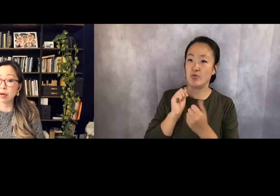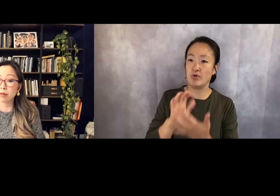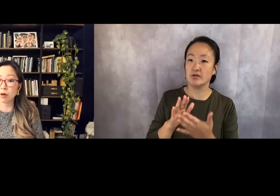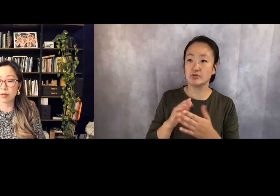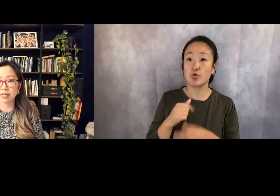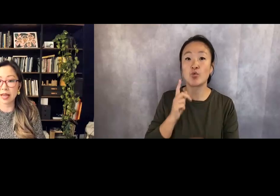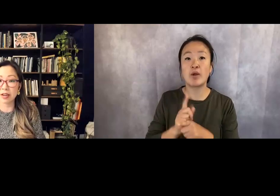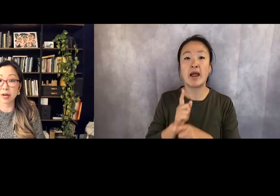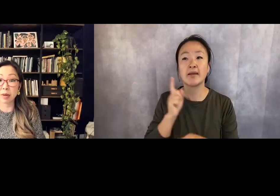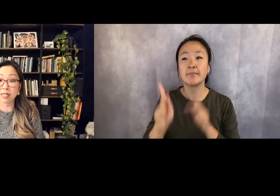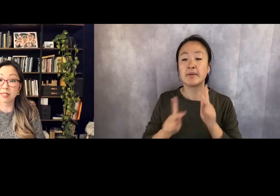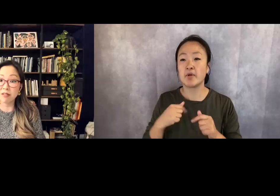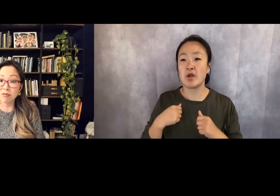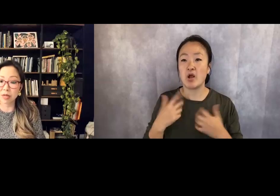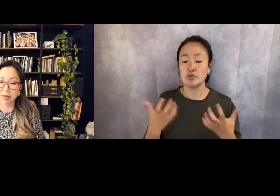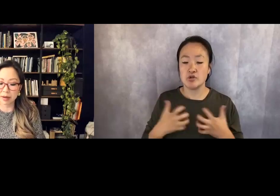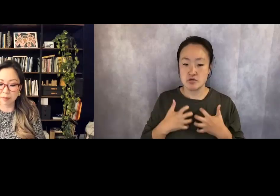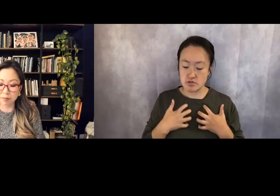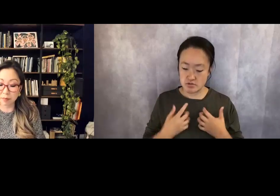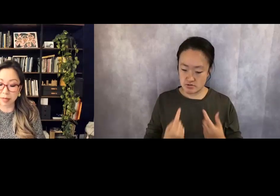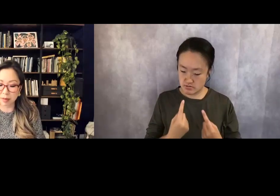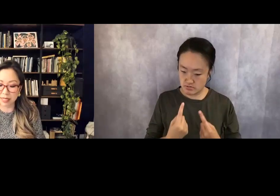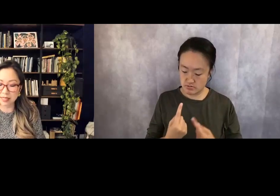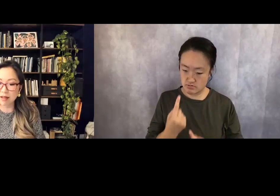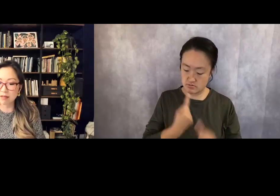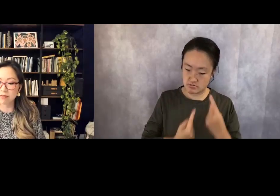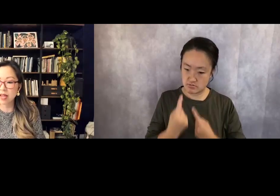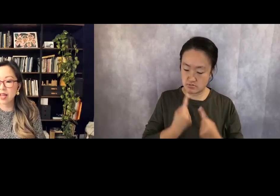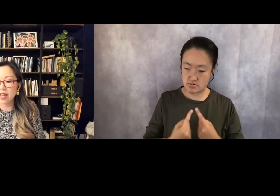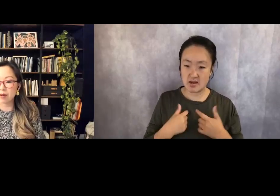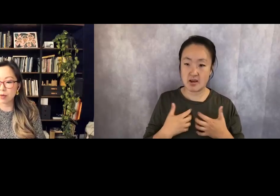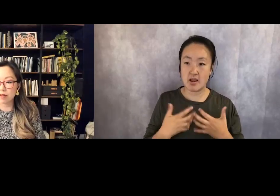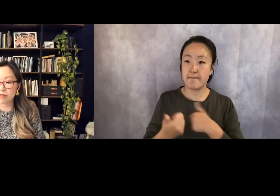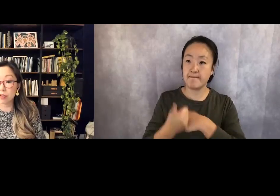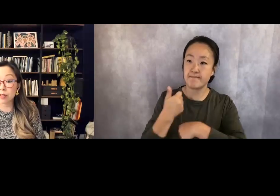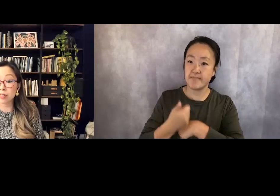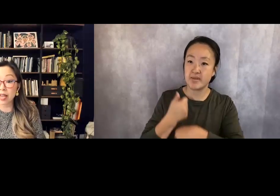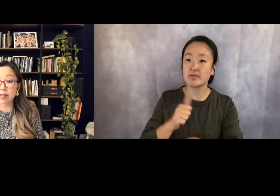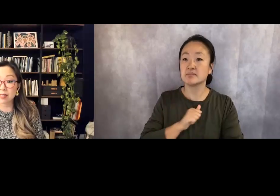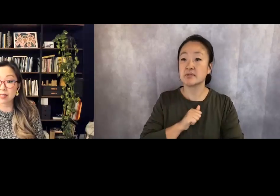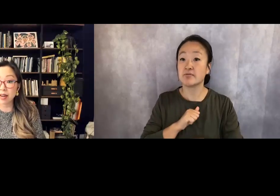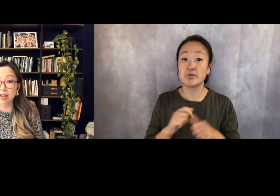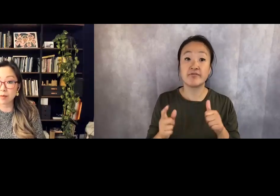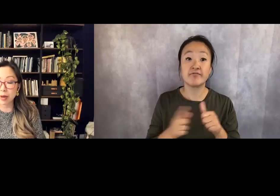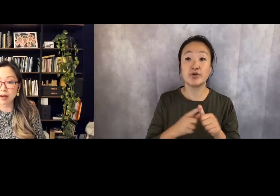I was always angry at myself, blaming myself, and one of the first edits that I got back